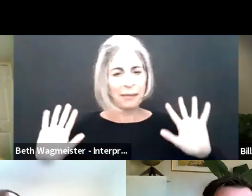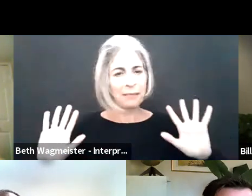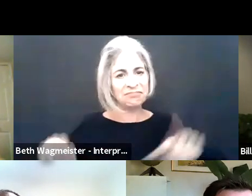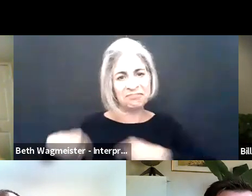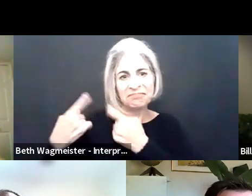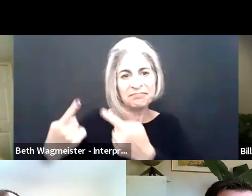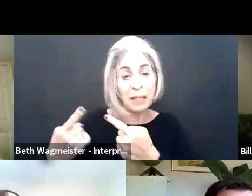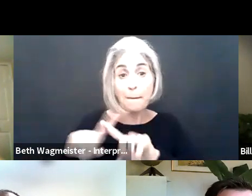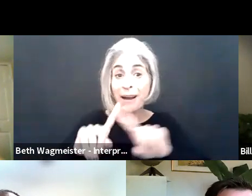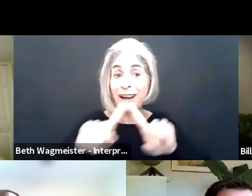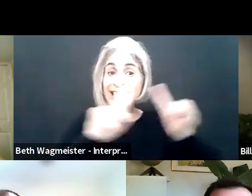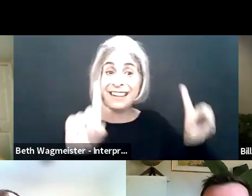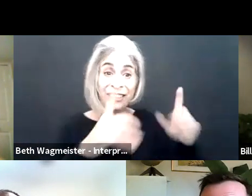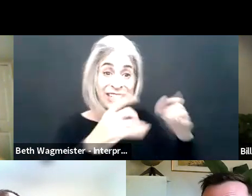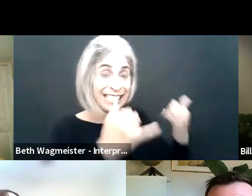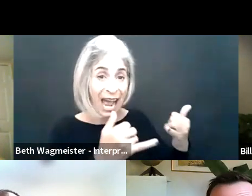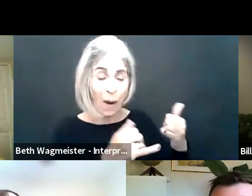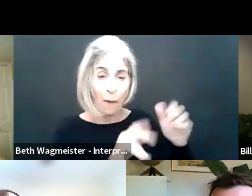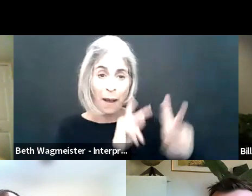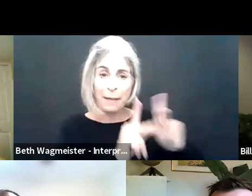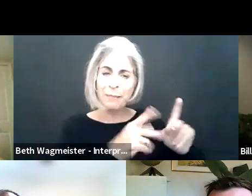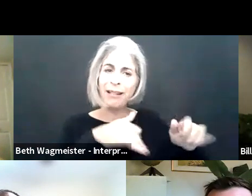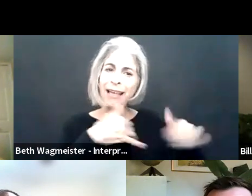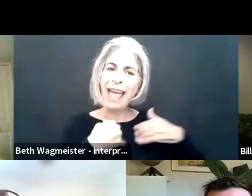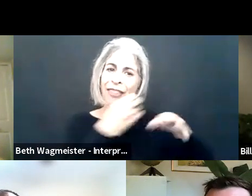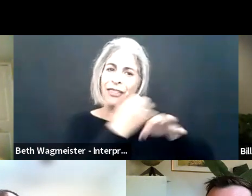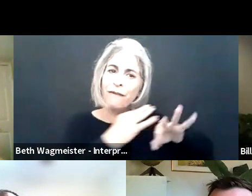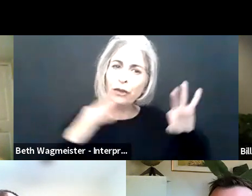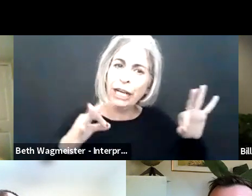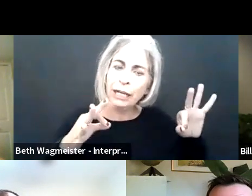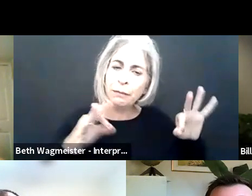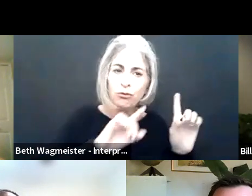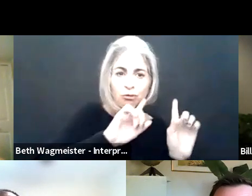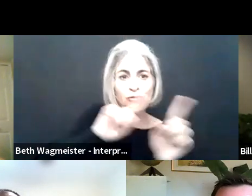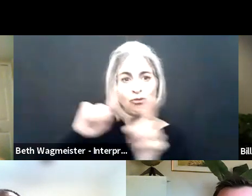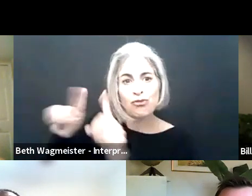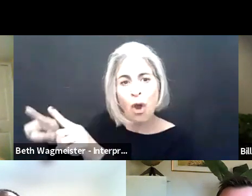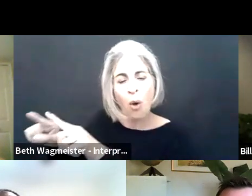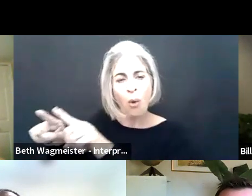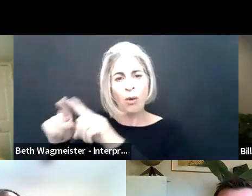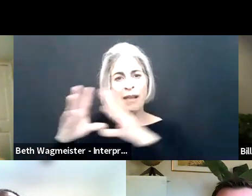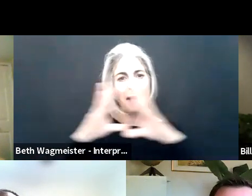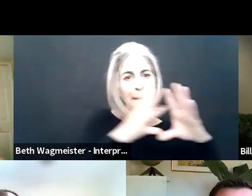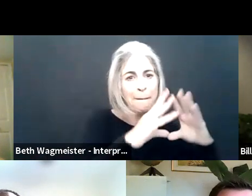doing this and it does it for clients.